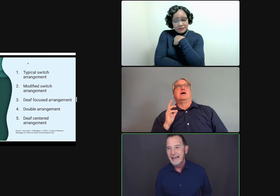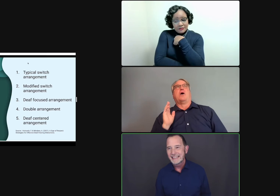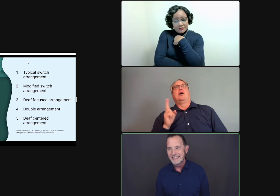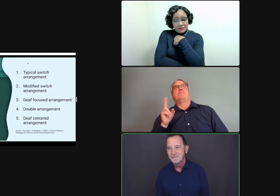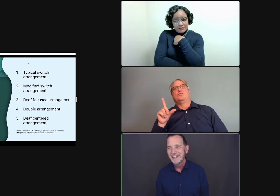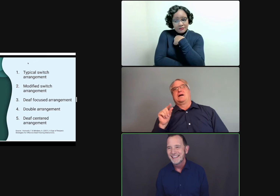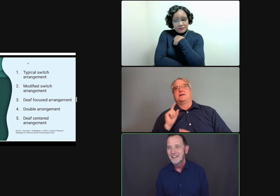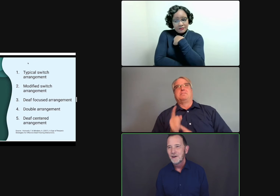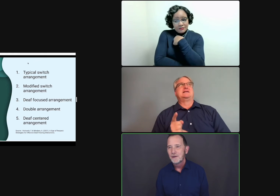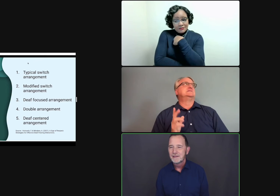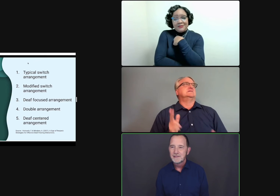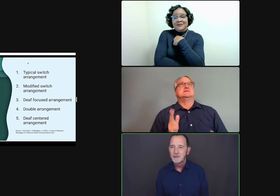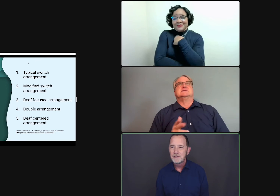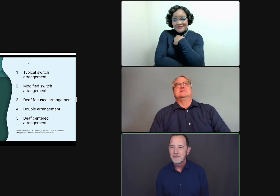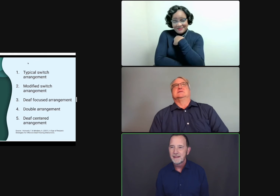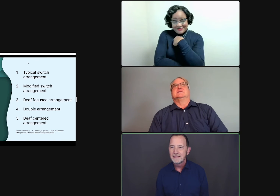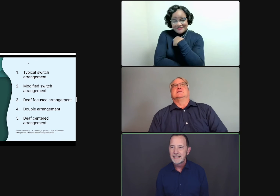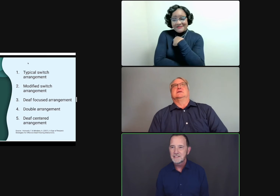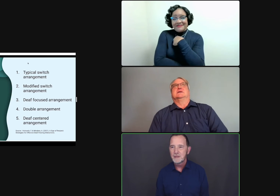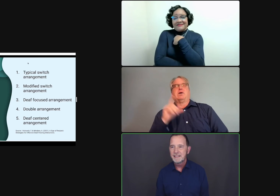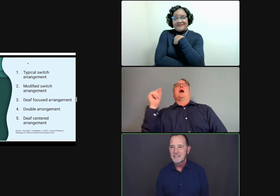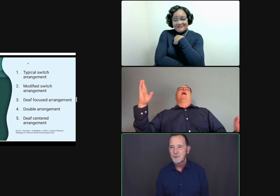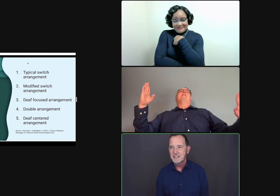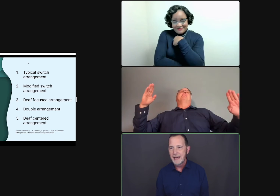and agony, looking for the next 20-minutes switch